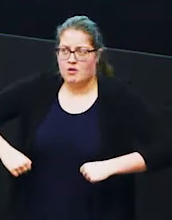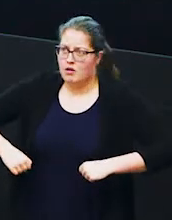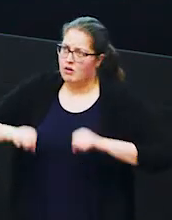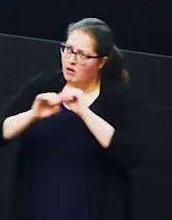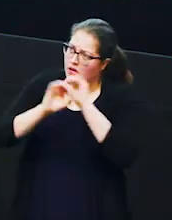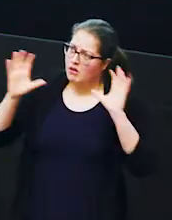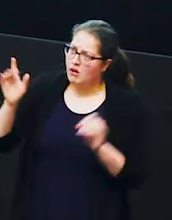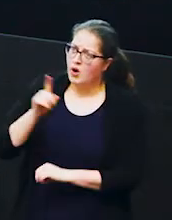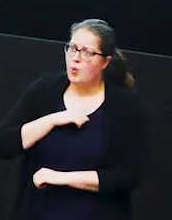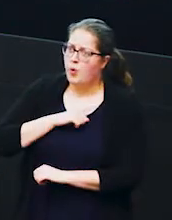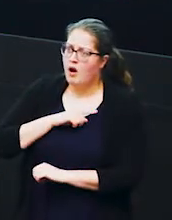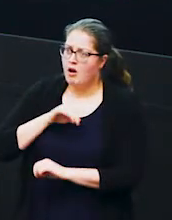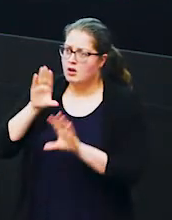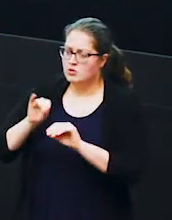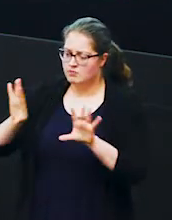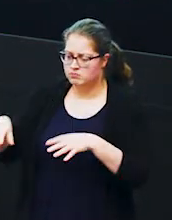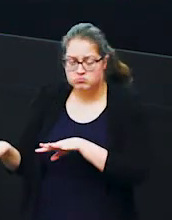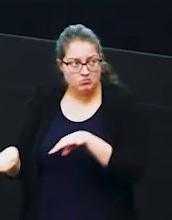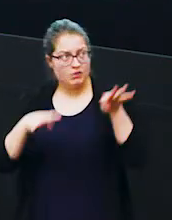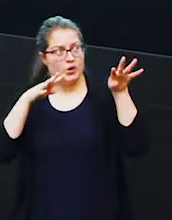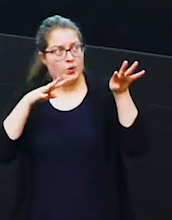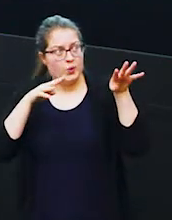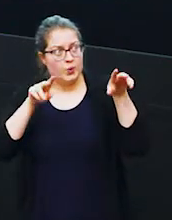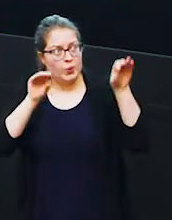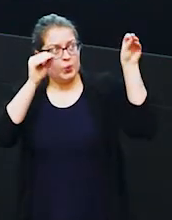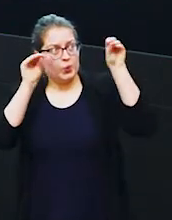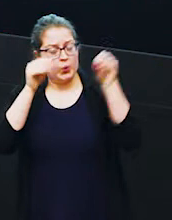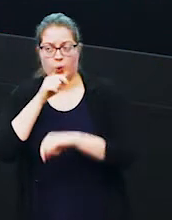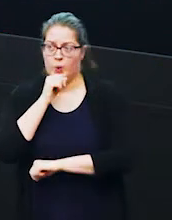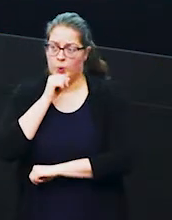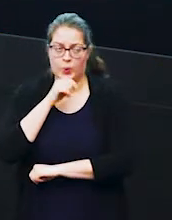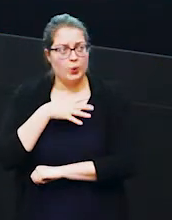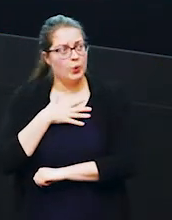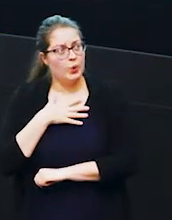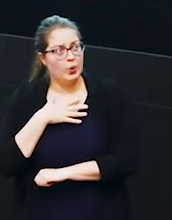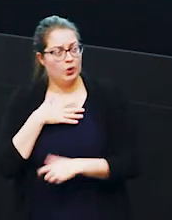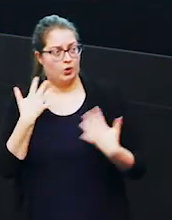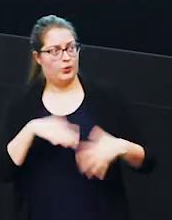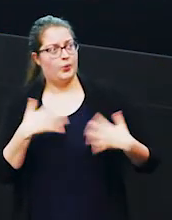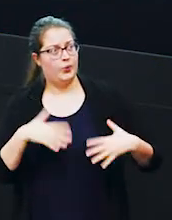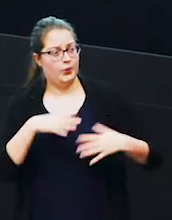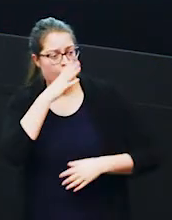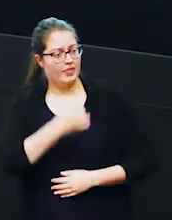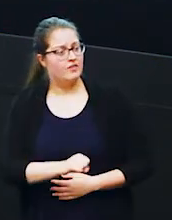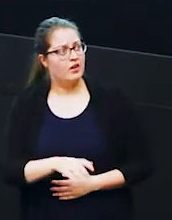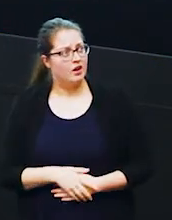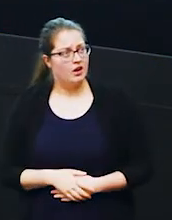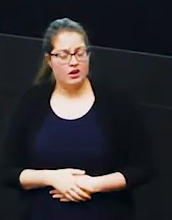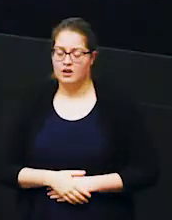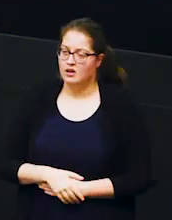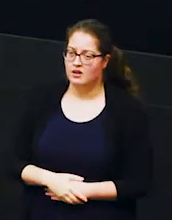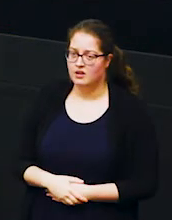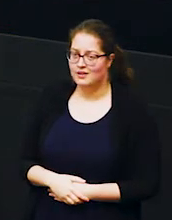why everybody stopped and looked when ingarni walked in okay he's an impressive elephant